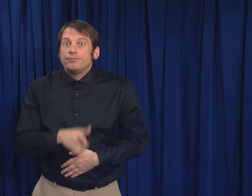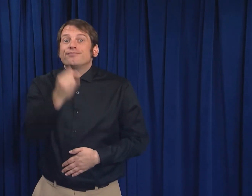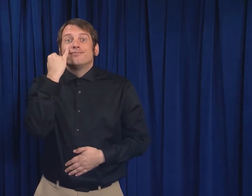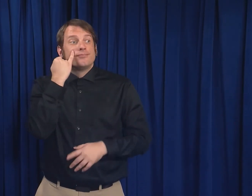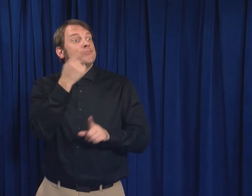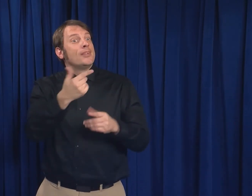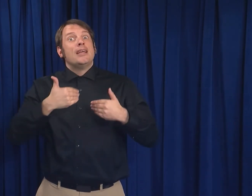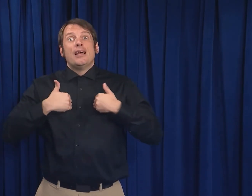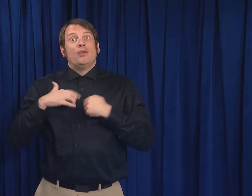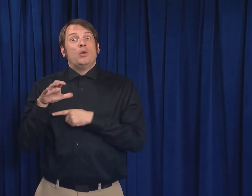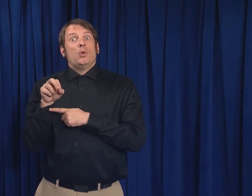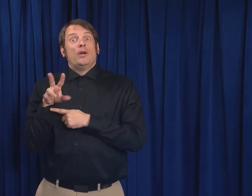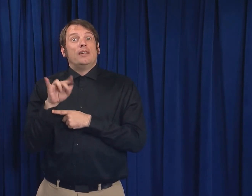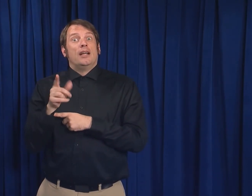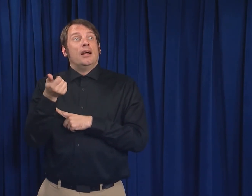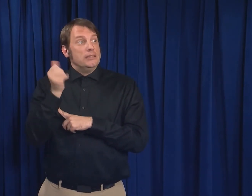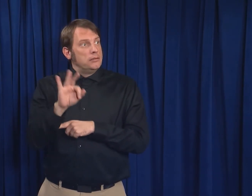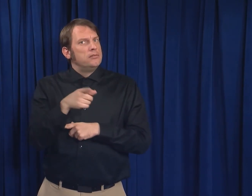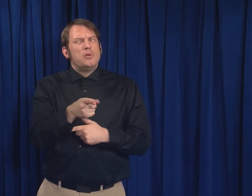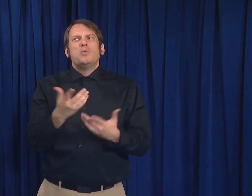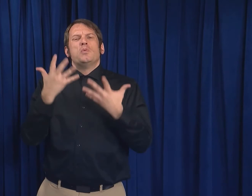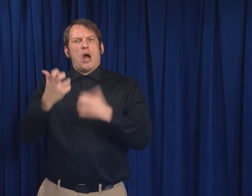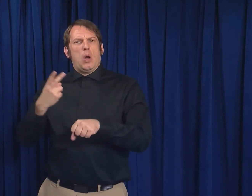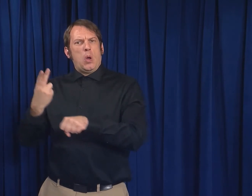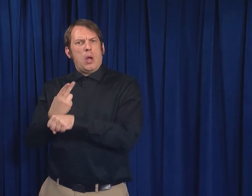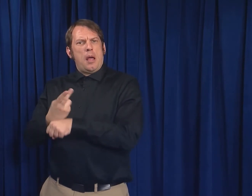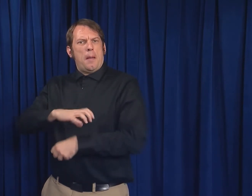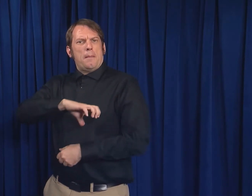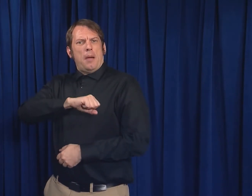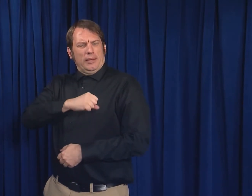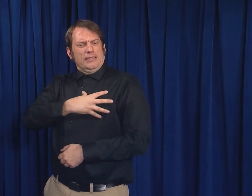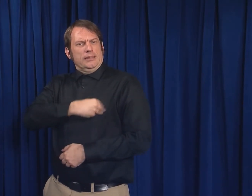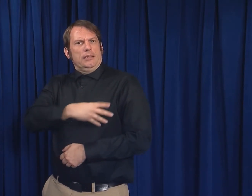If you have COVID-19 and choose to express breast milk